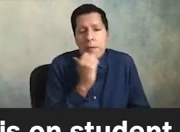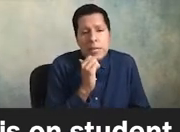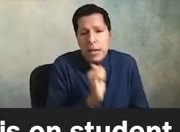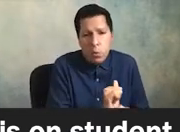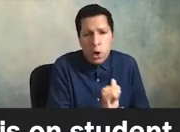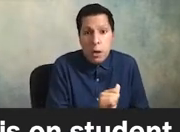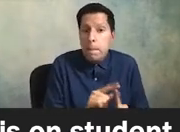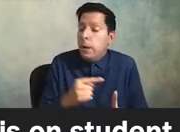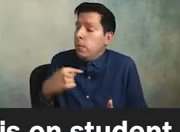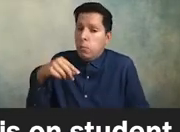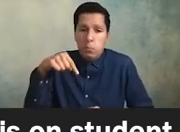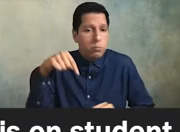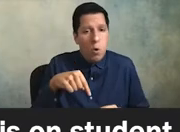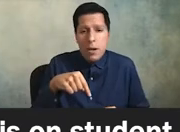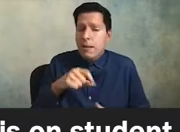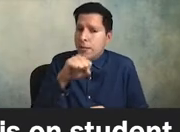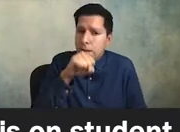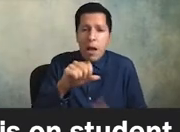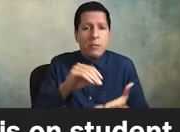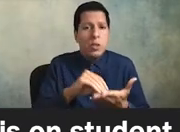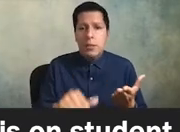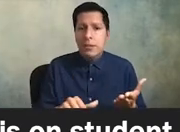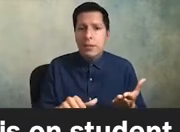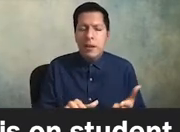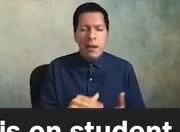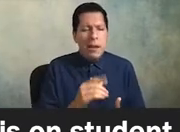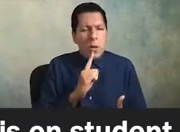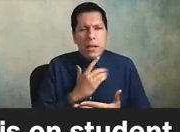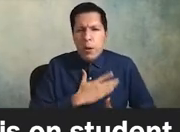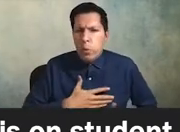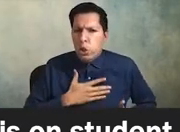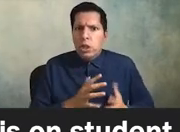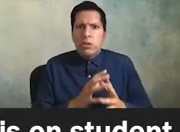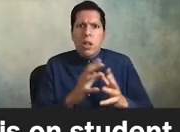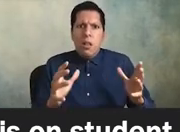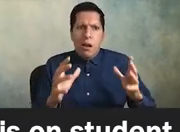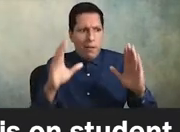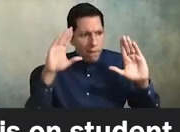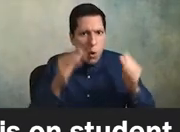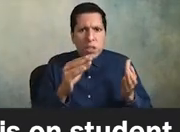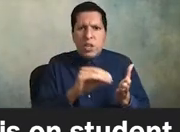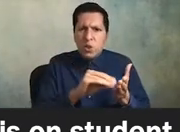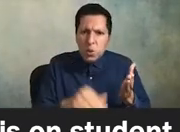i love students and i love that there's so much emphasis and institutional attention placed on